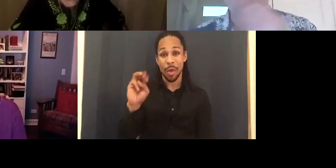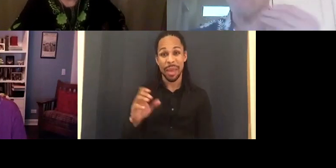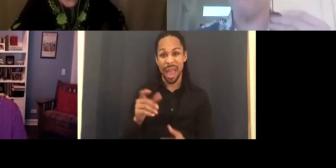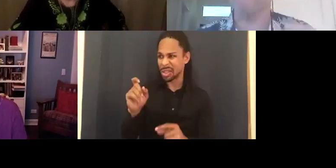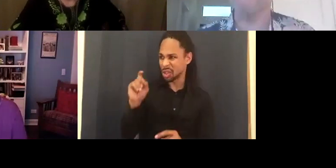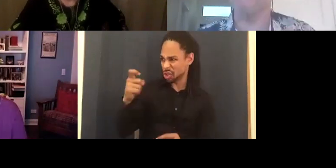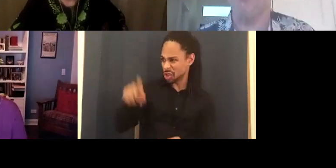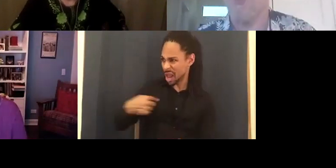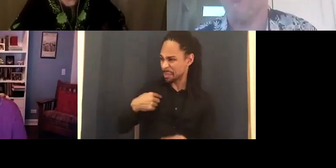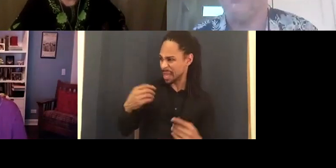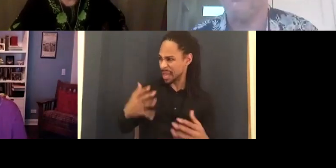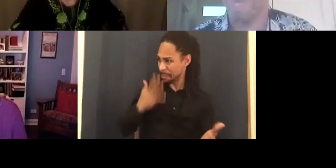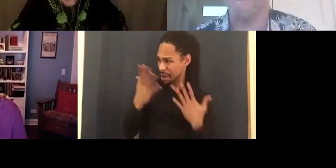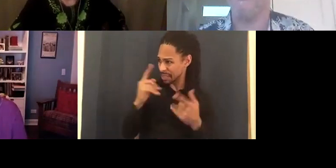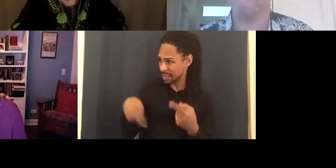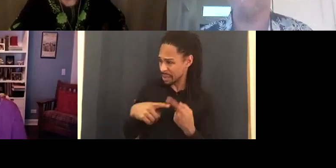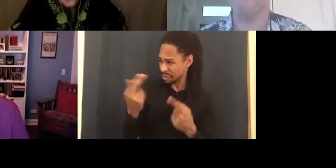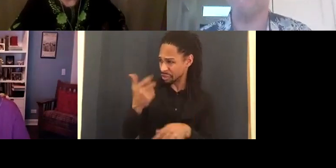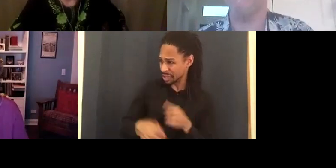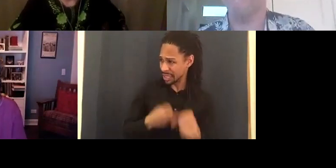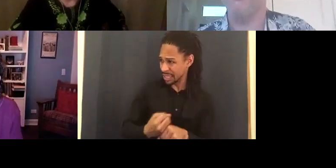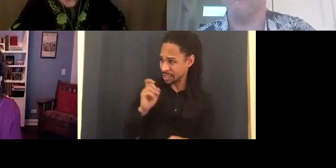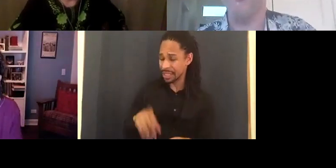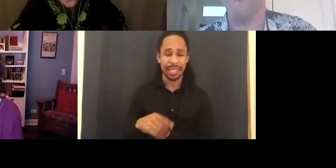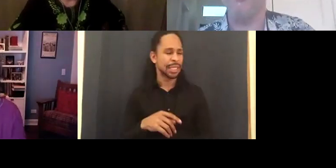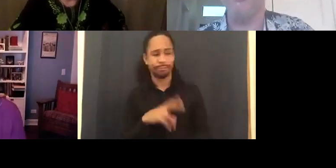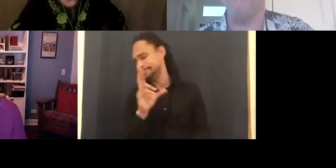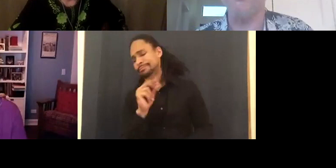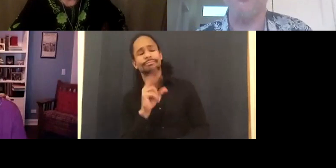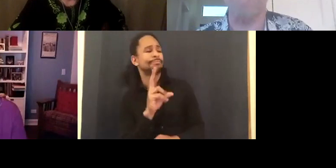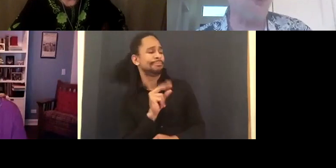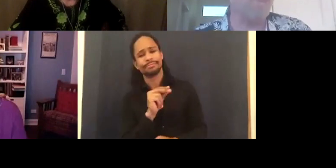I don't think so at all. The earlier iterations of the film,